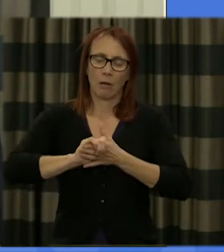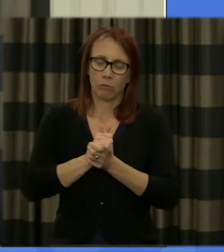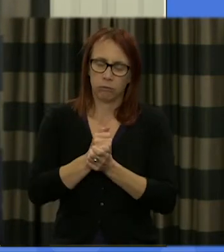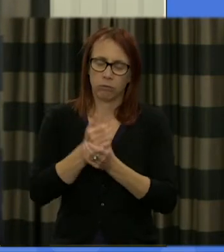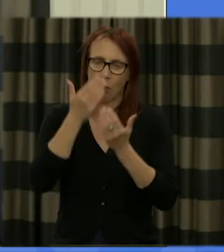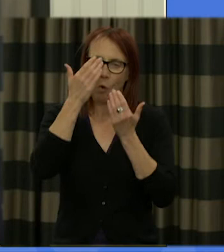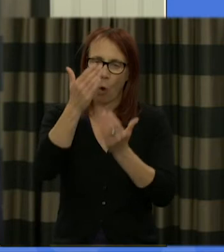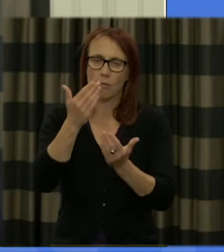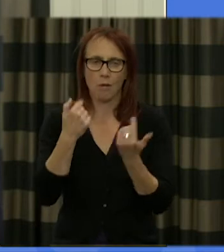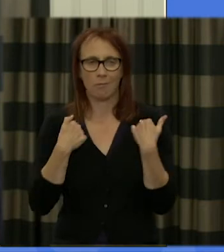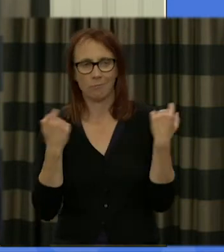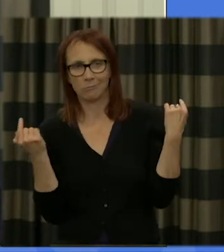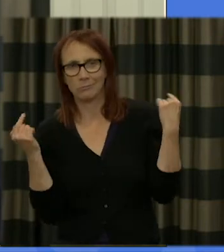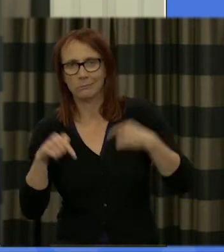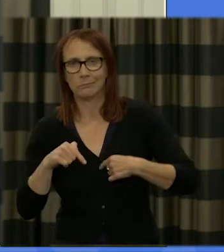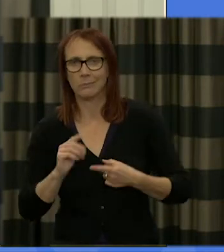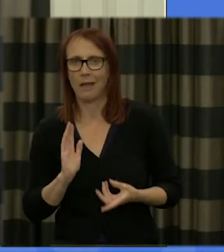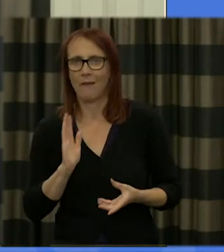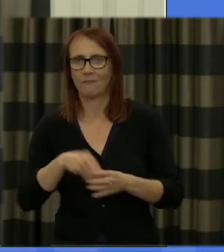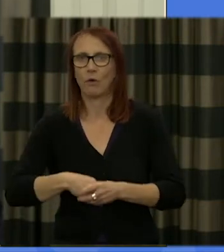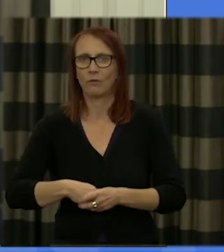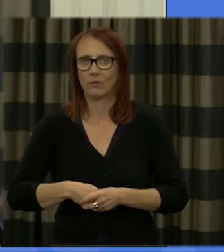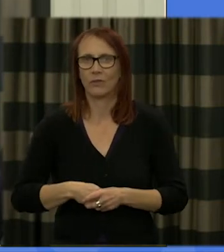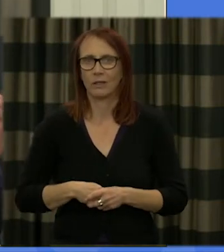be here and to be a part of this remarkable journey and it's a remarkable